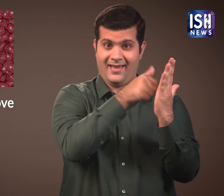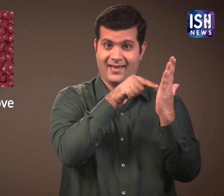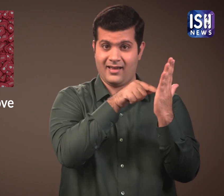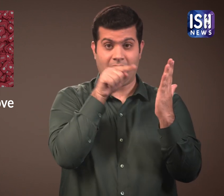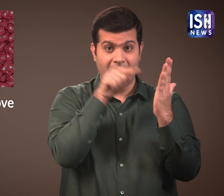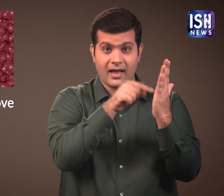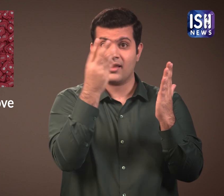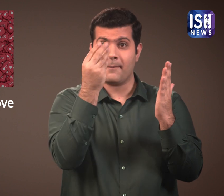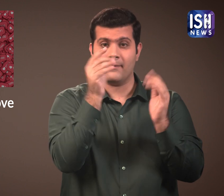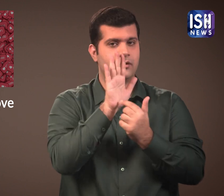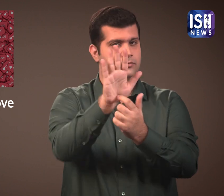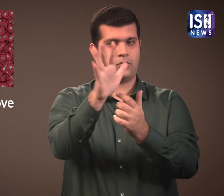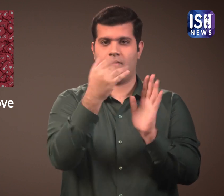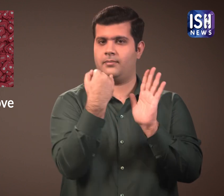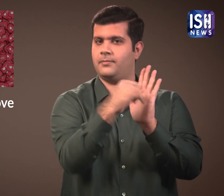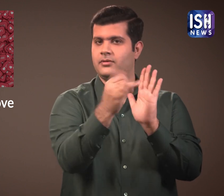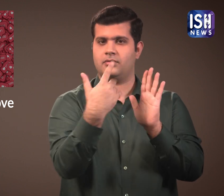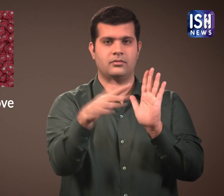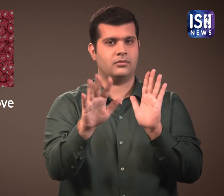The number of Likes will not be displayed anymore.